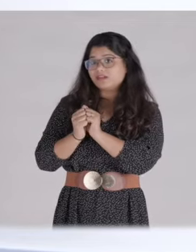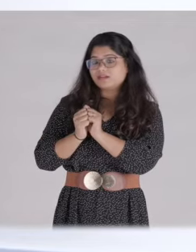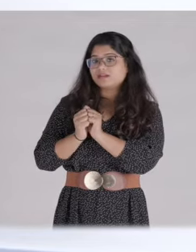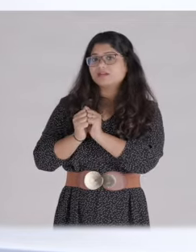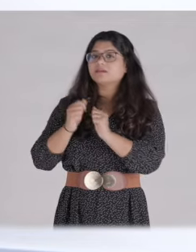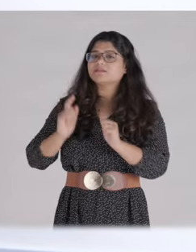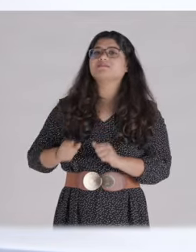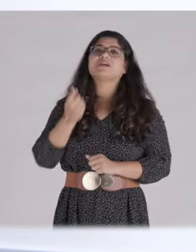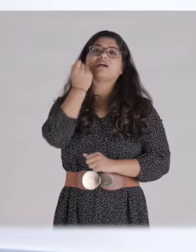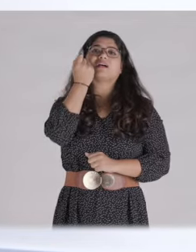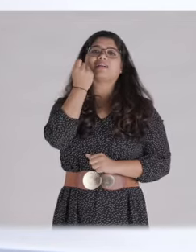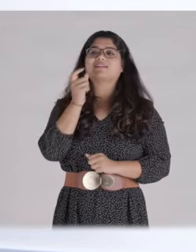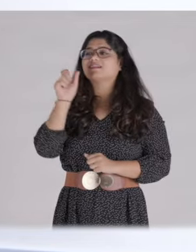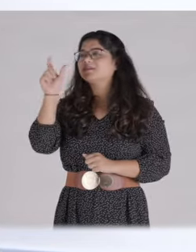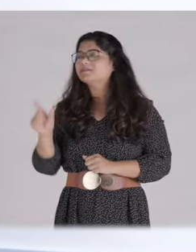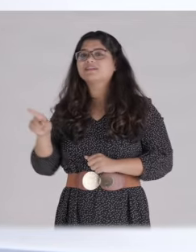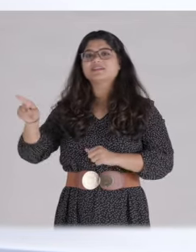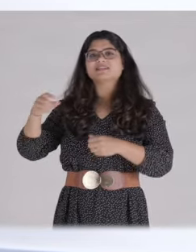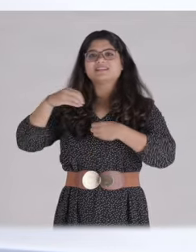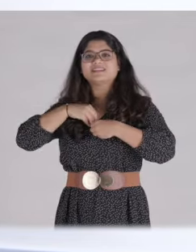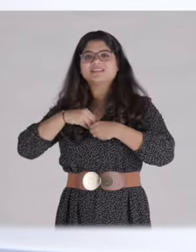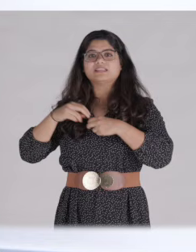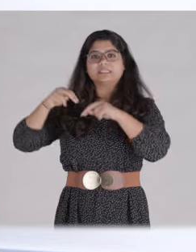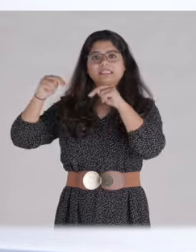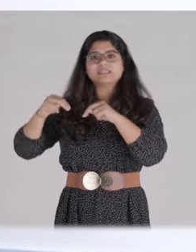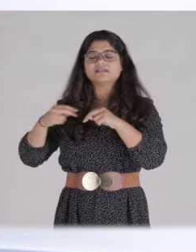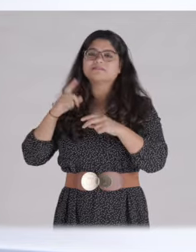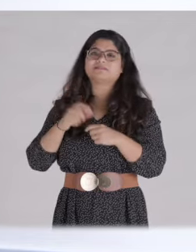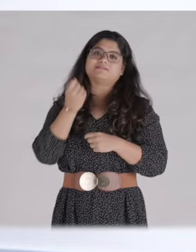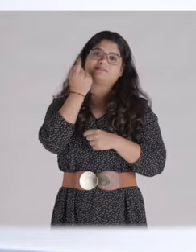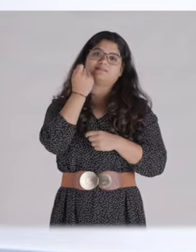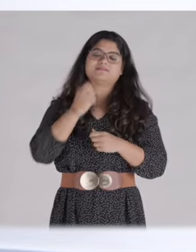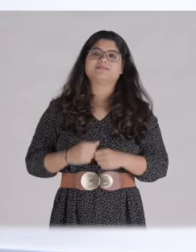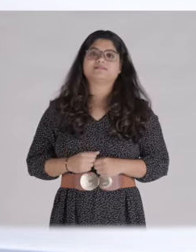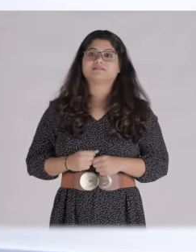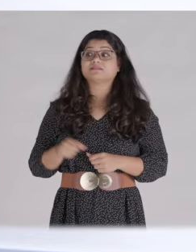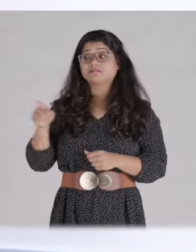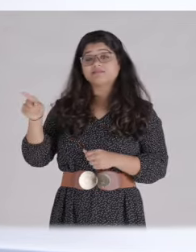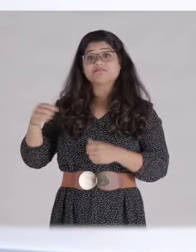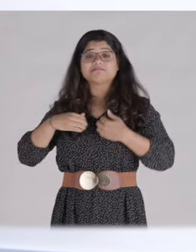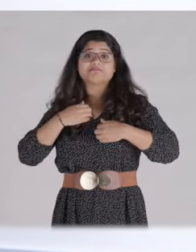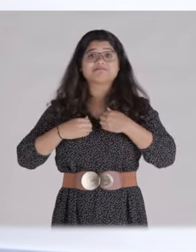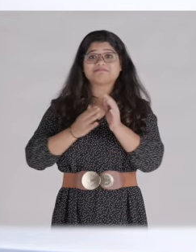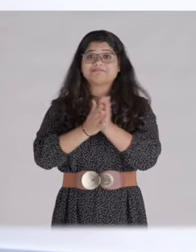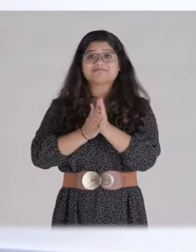You have to understand them, and they you. She is very engaged in her work, and has such good bonds with her